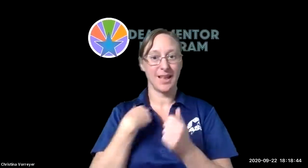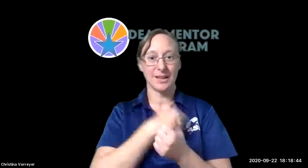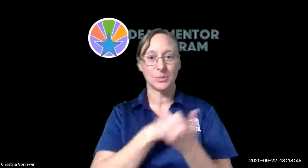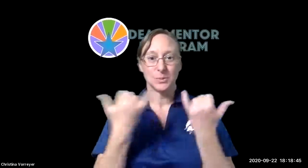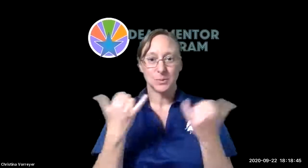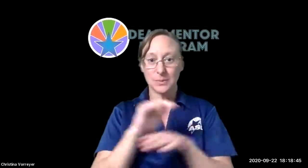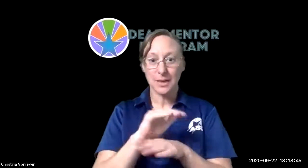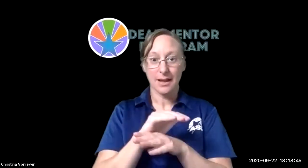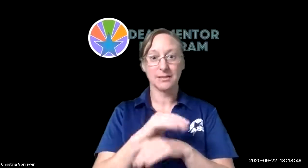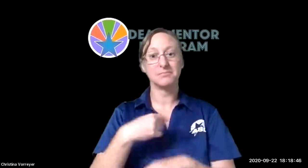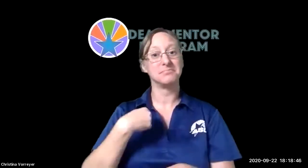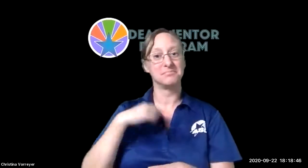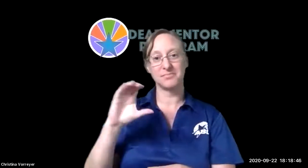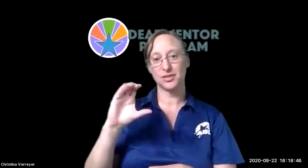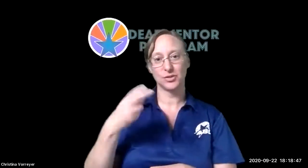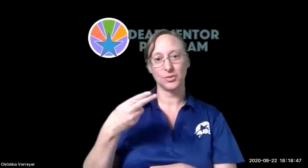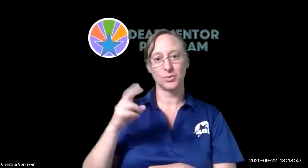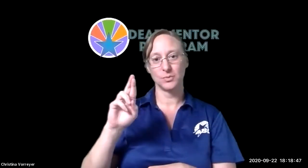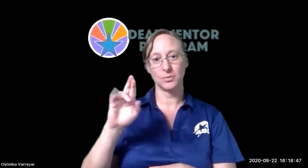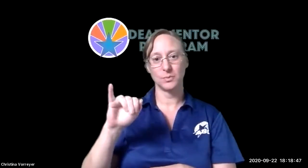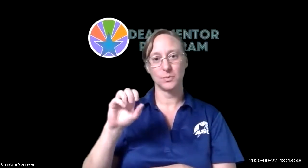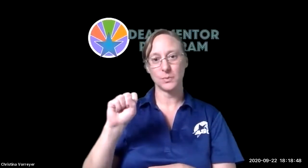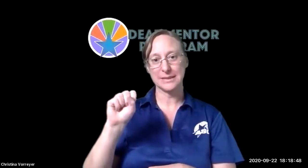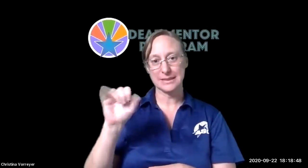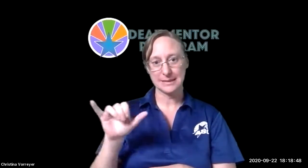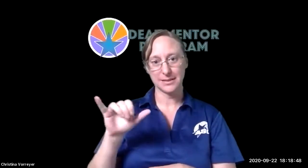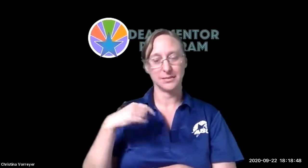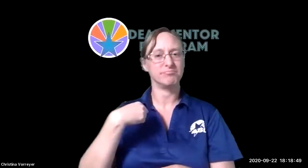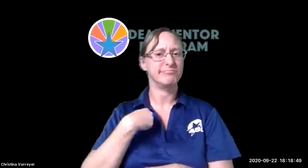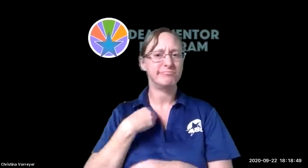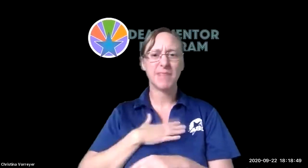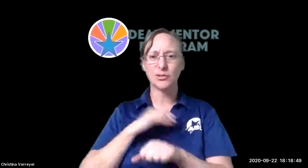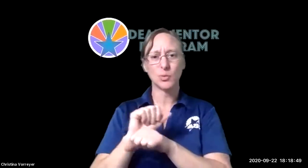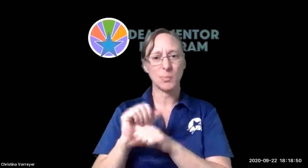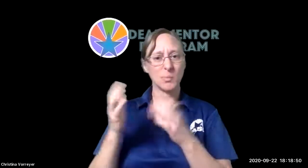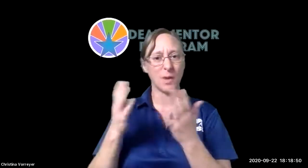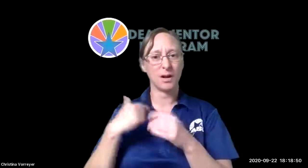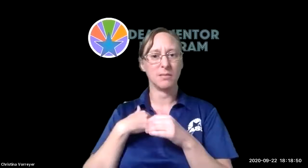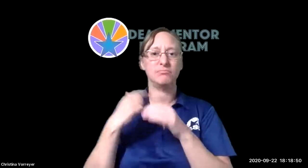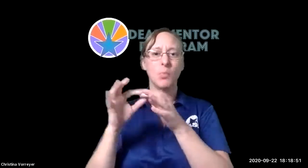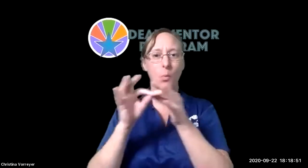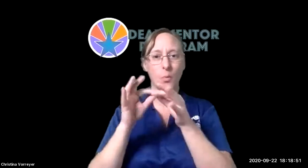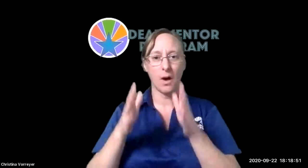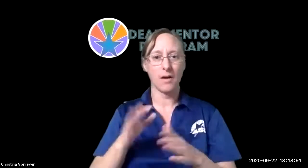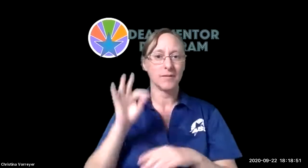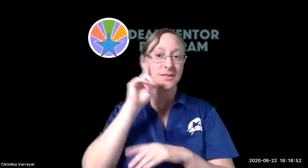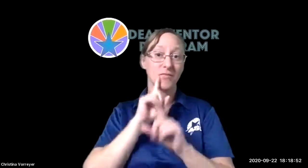join us tonight